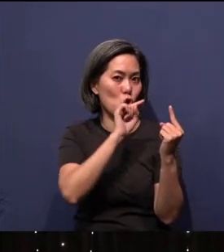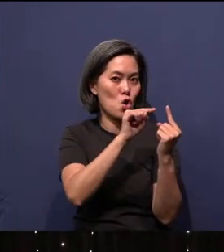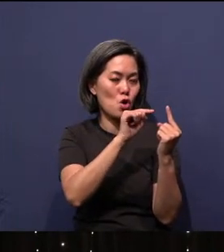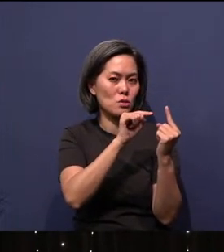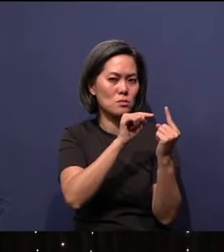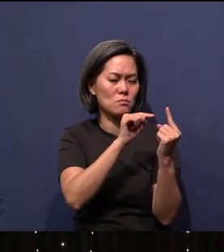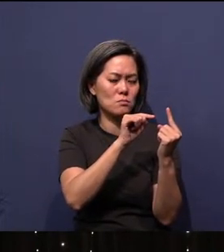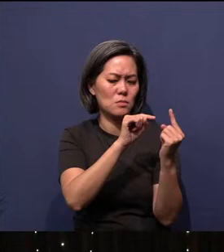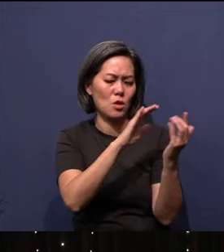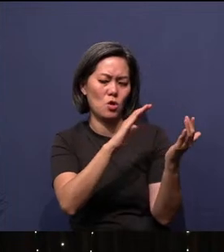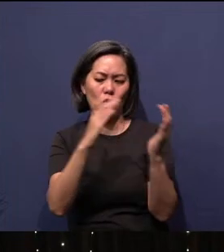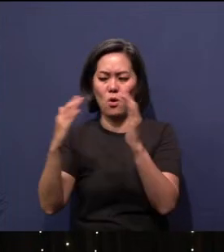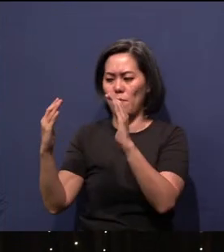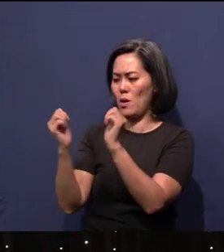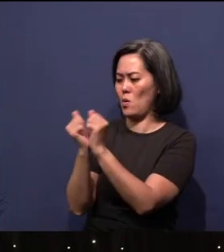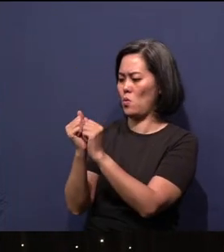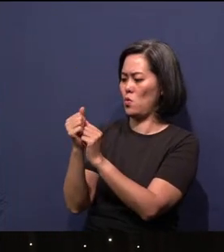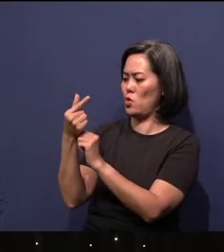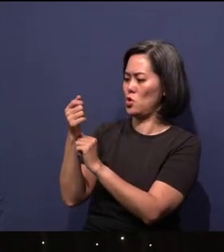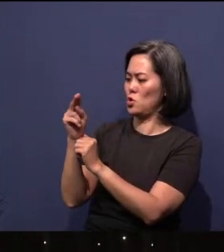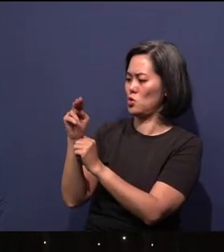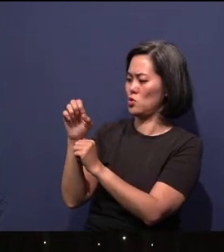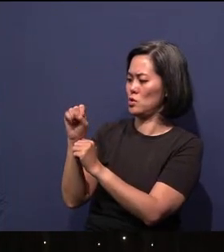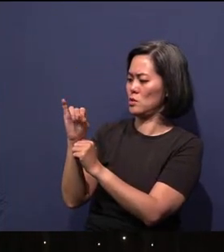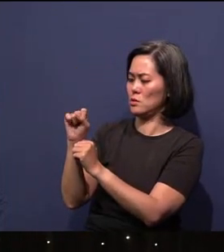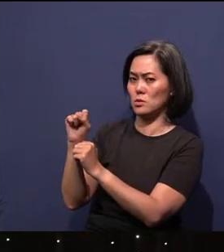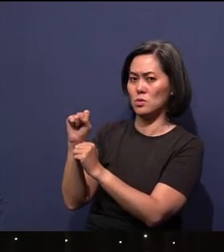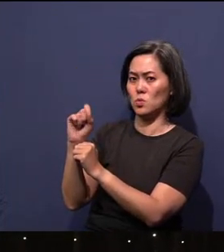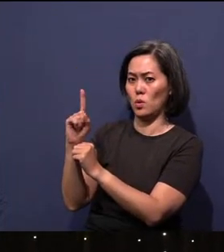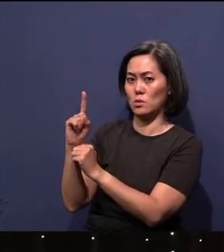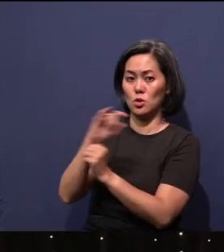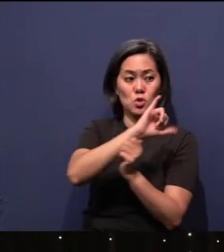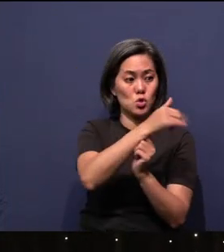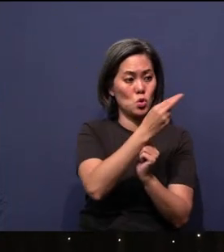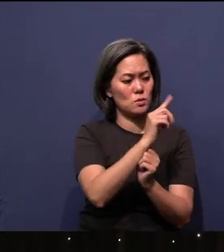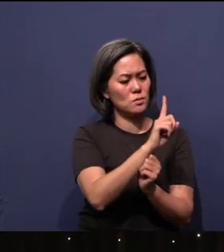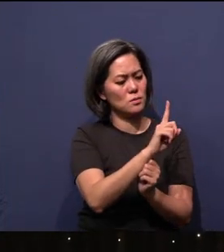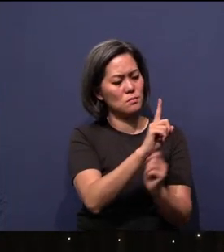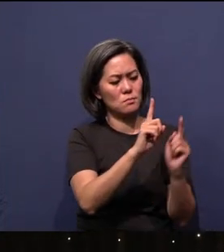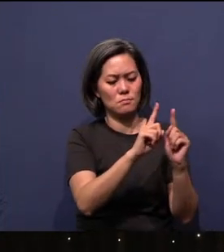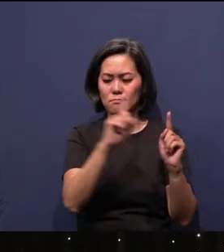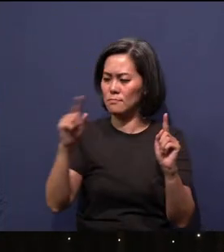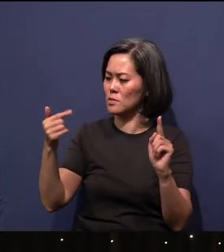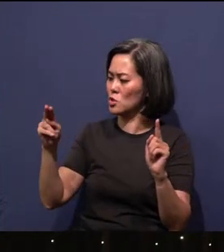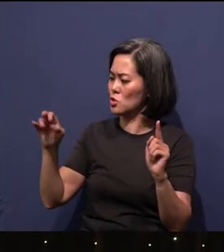that with Genesis 1. John 1 says, “In the beginning was the Word…” Genesis 1 says, “In